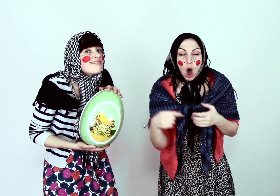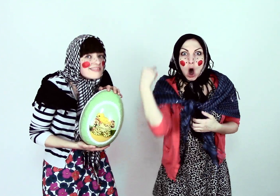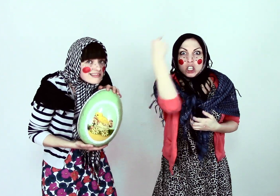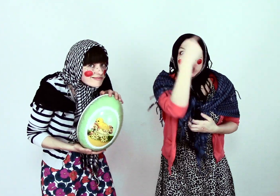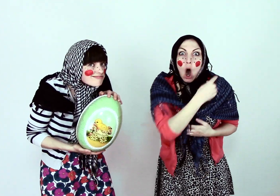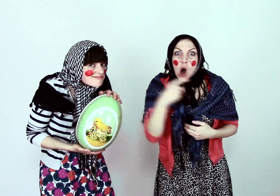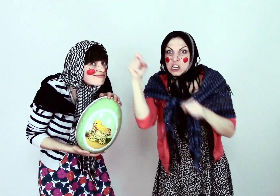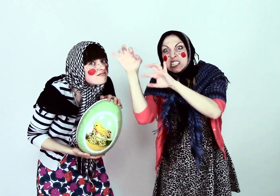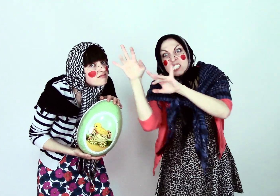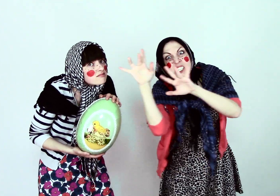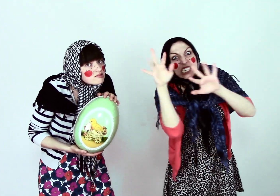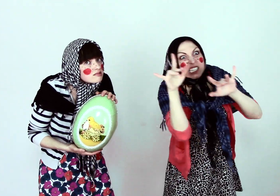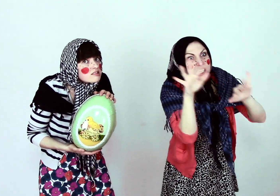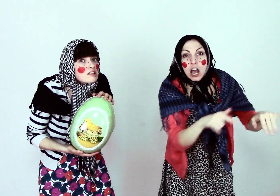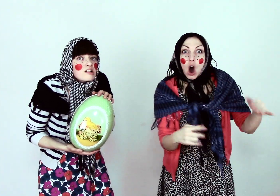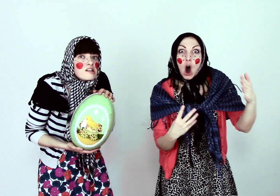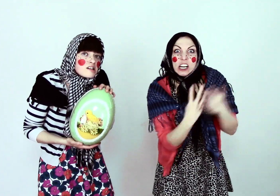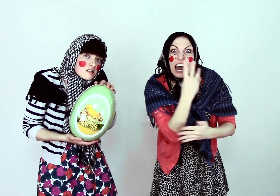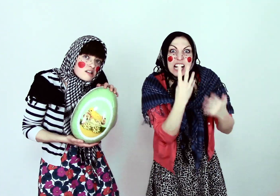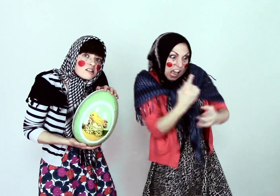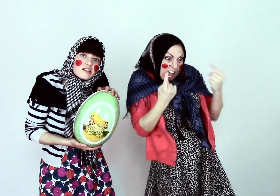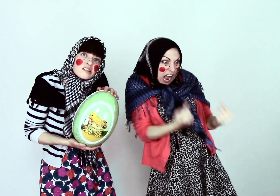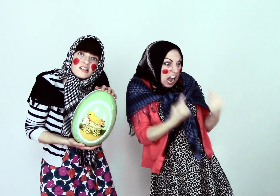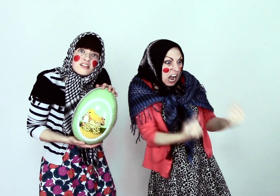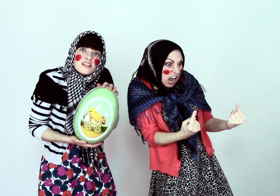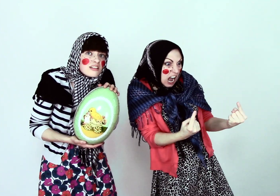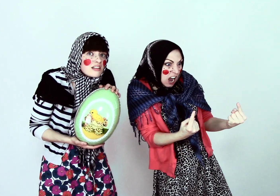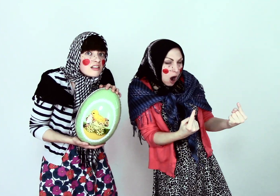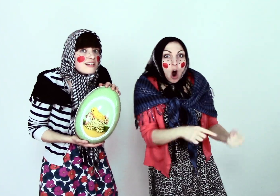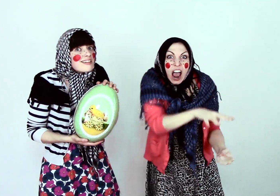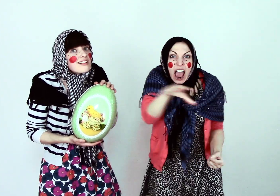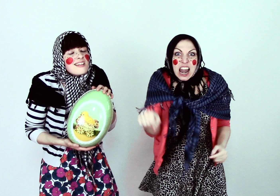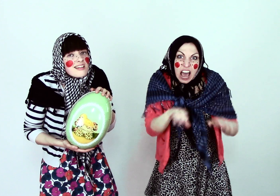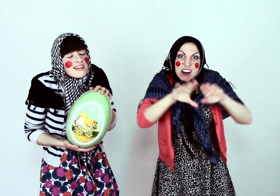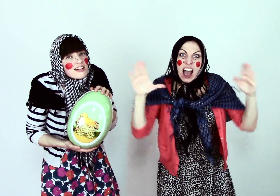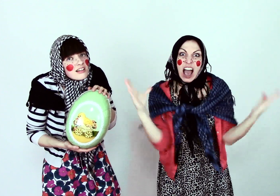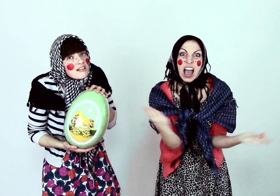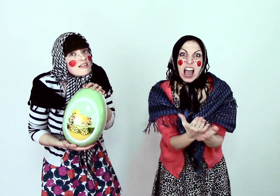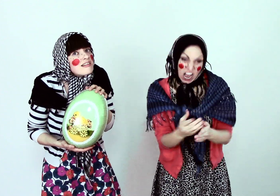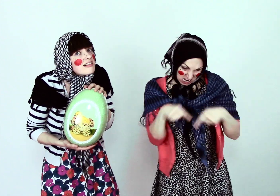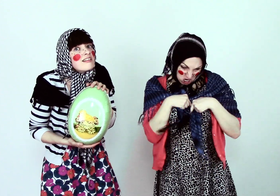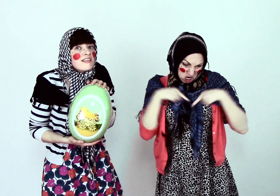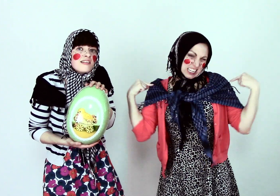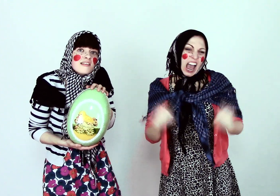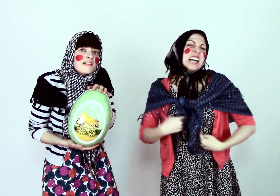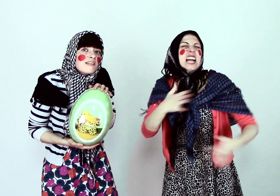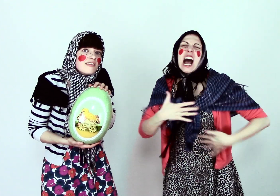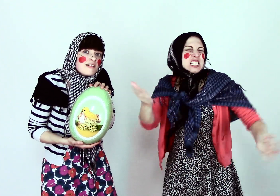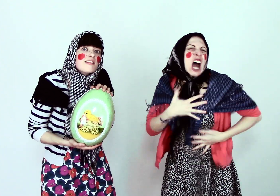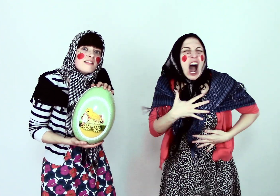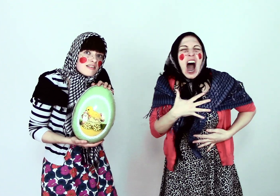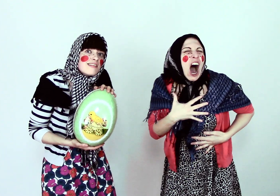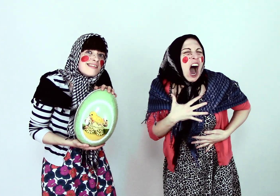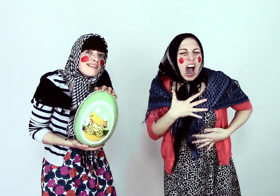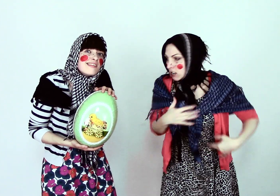AND THE SUN SHONE AND THE GRASS ATTRACTED AND THE WHOLE WORLD WAS SO VERY HAPPY!